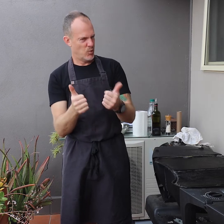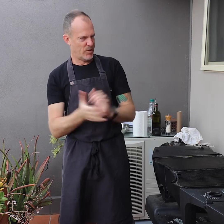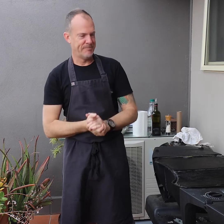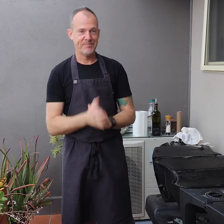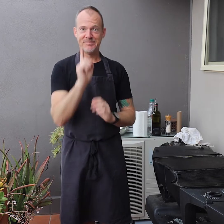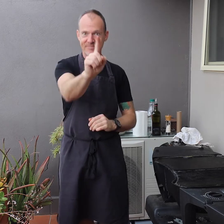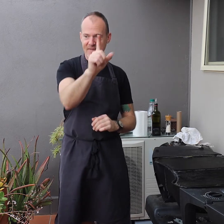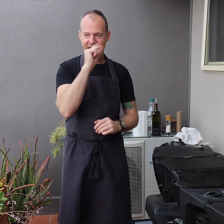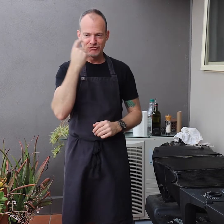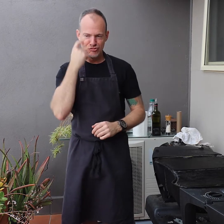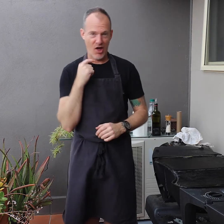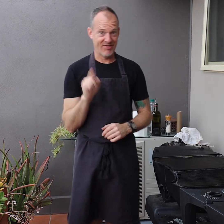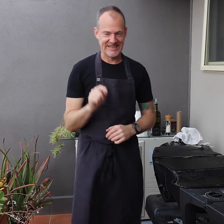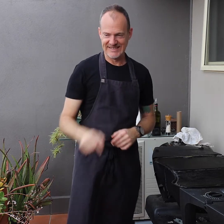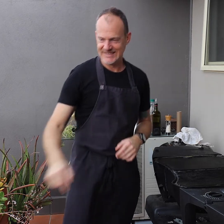Now try this.